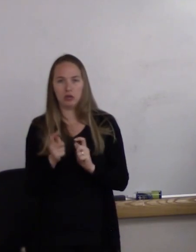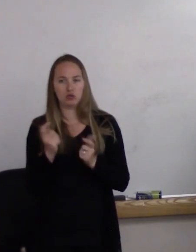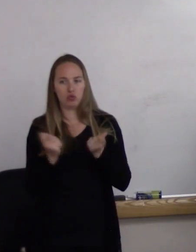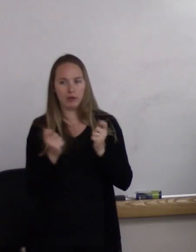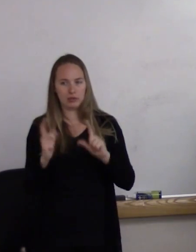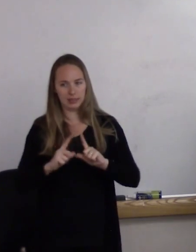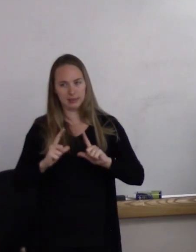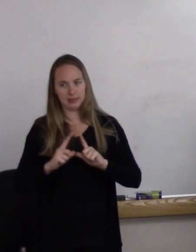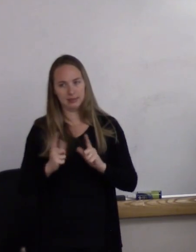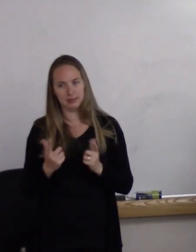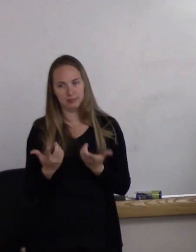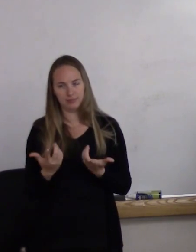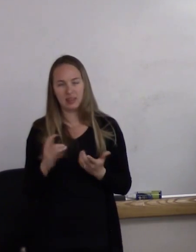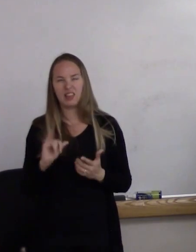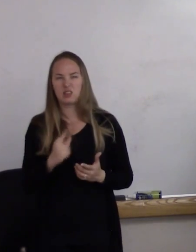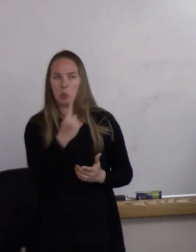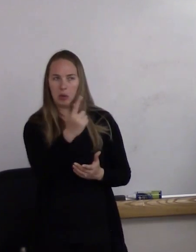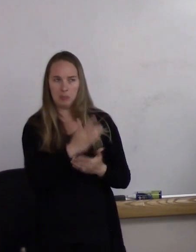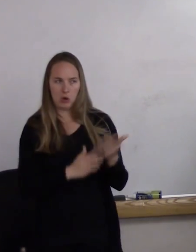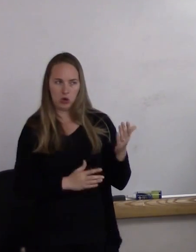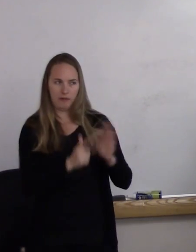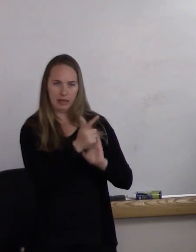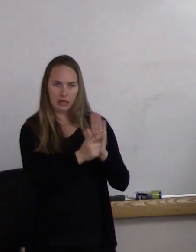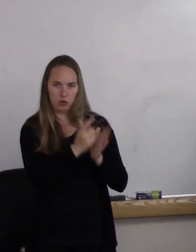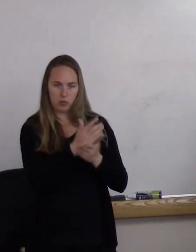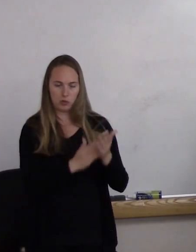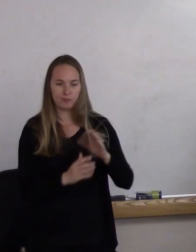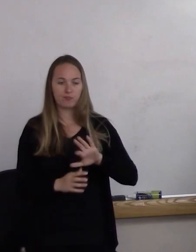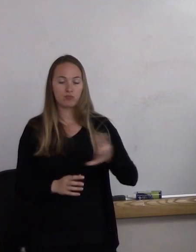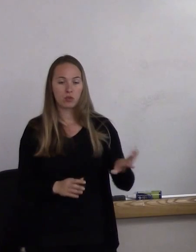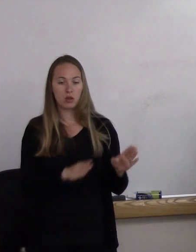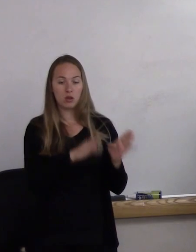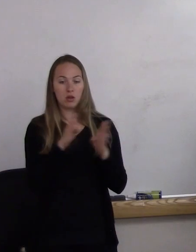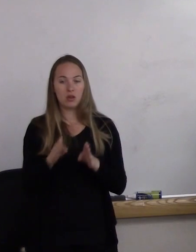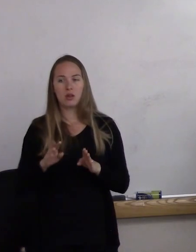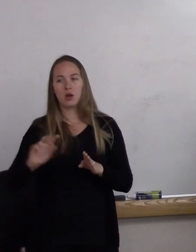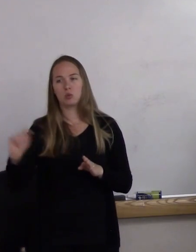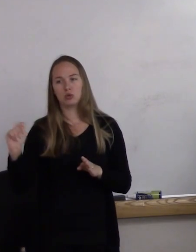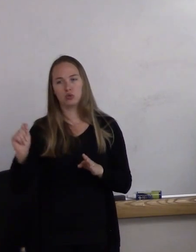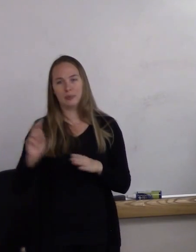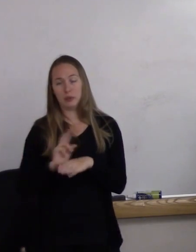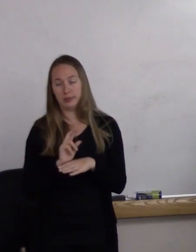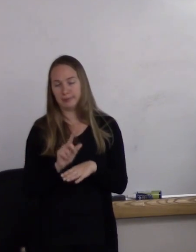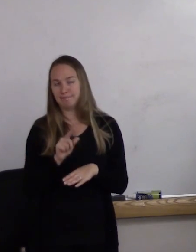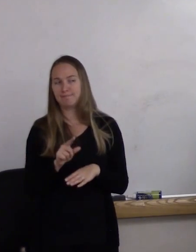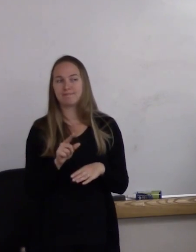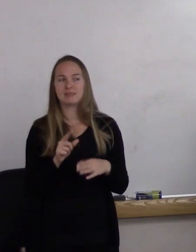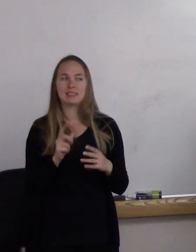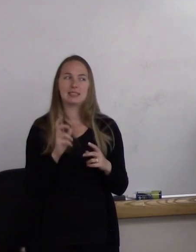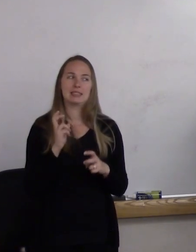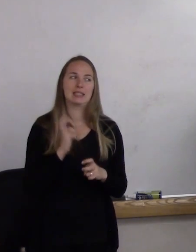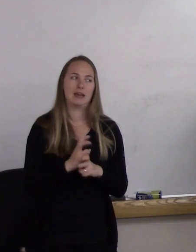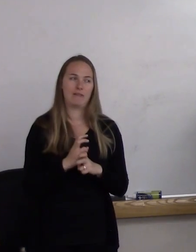So that's one aspect of that. As for restroom use, that's a very kind of difficult conversation.